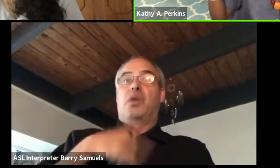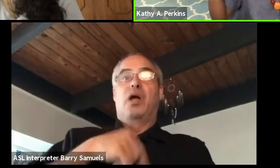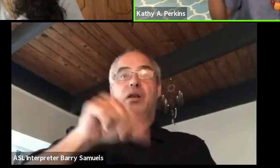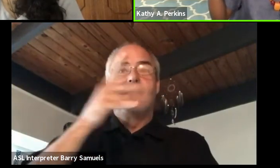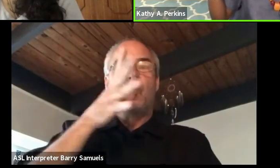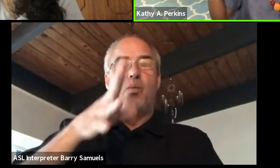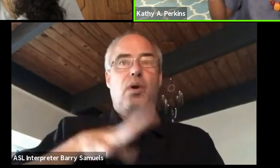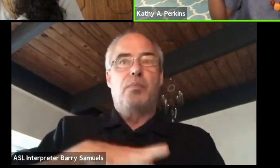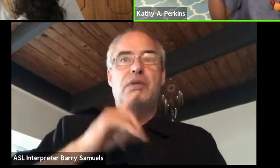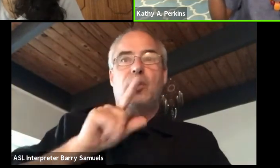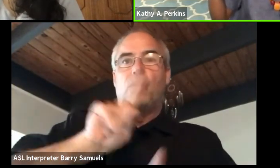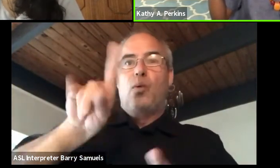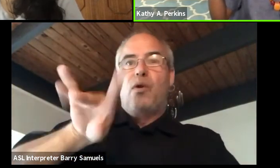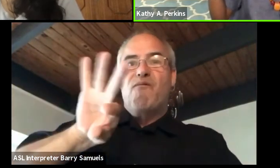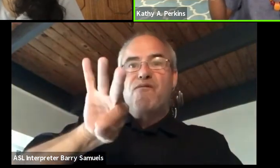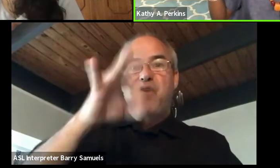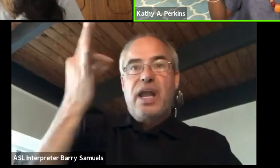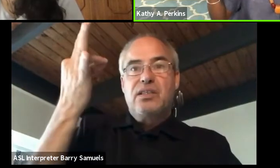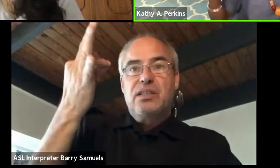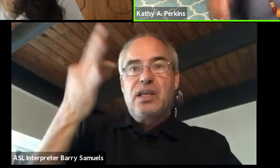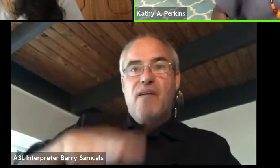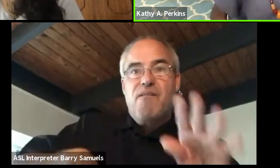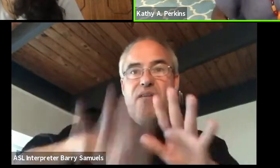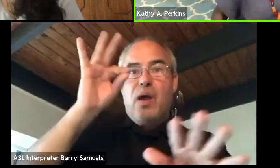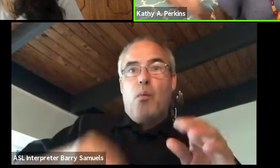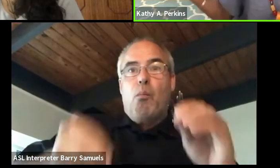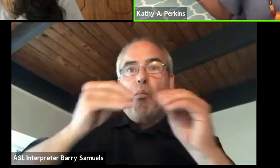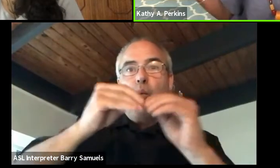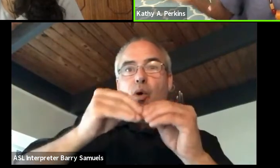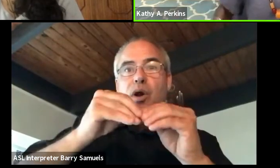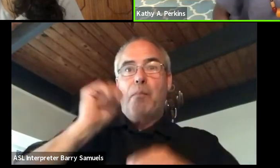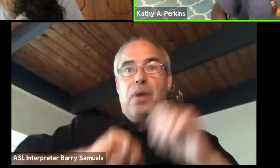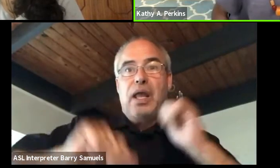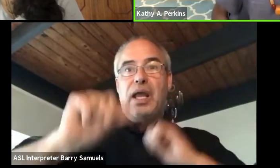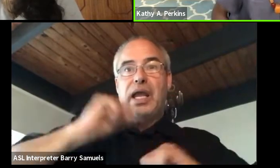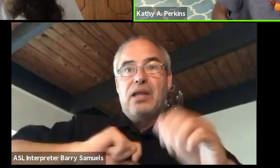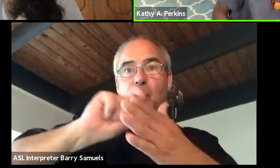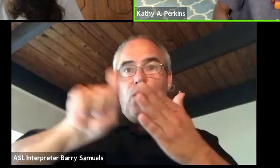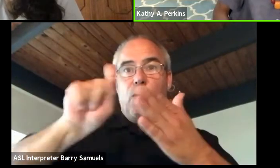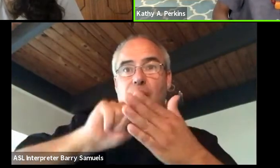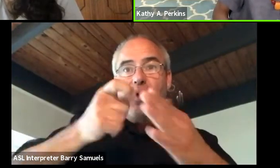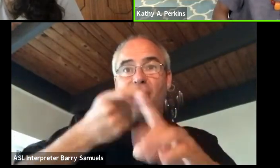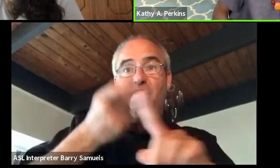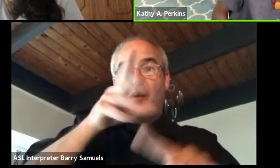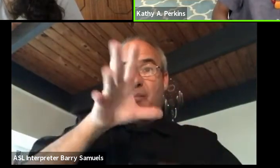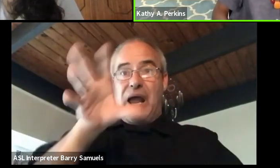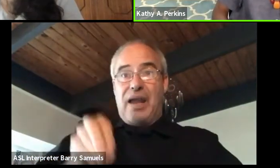I found one plays by Francophone Africans than I could in my own country of or whatever.